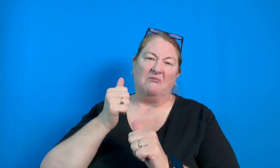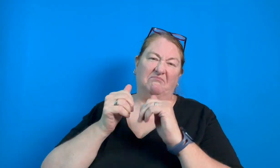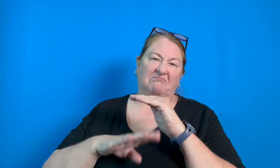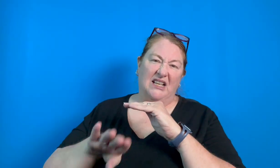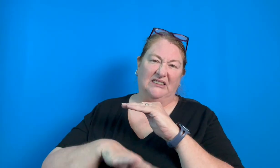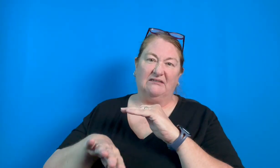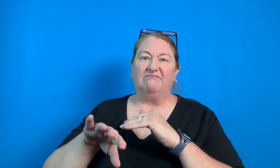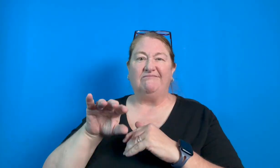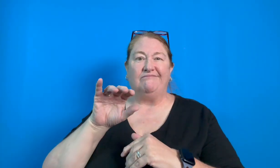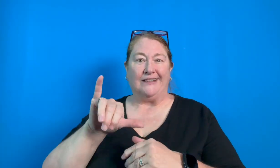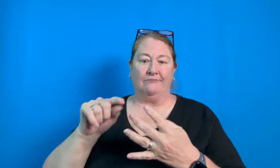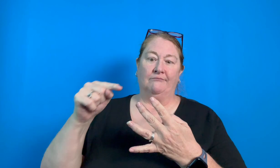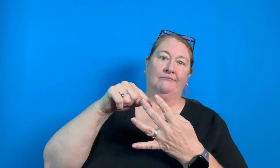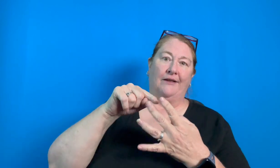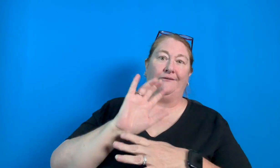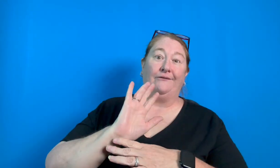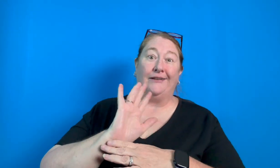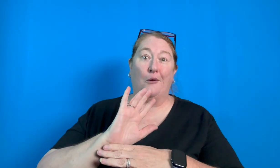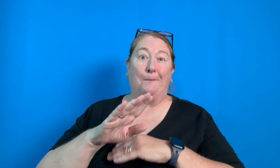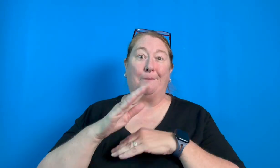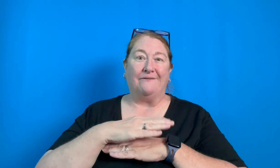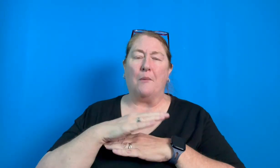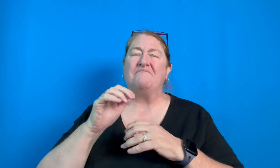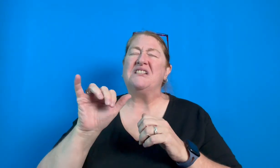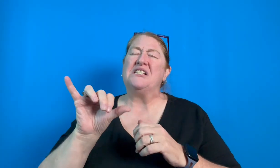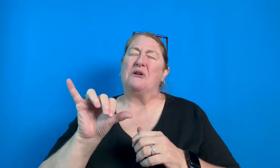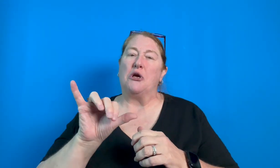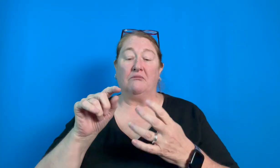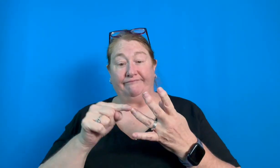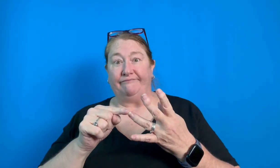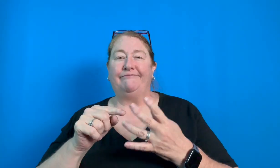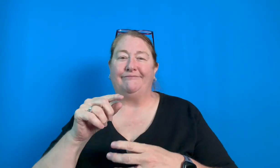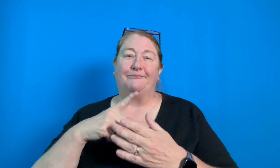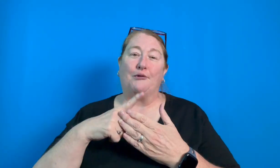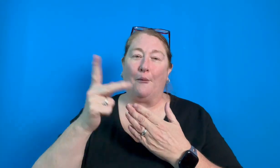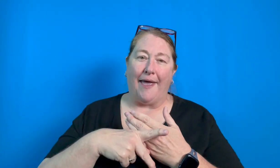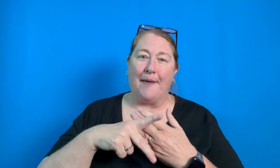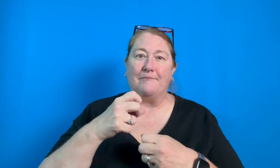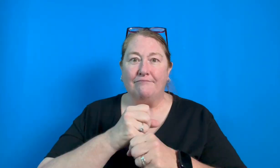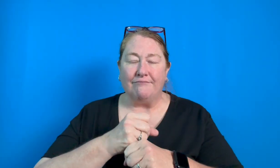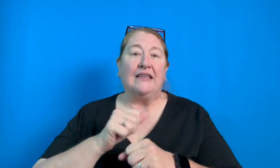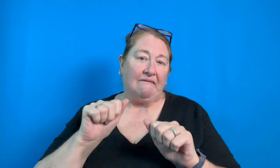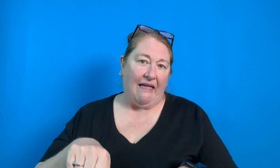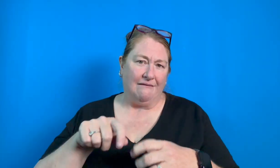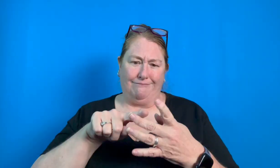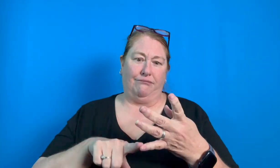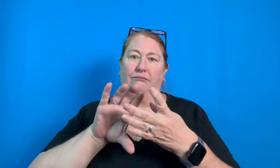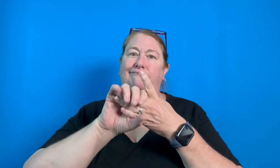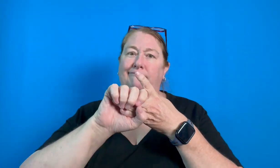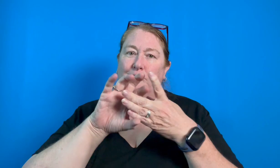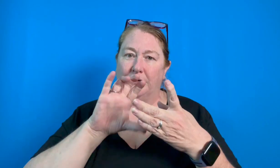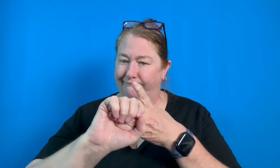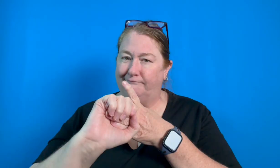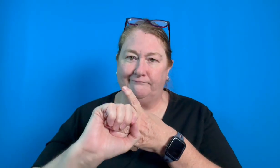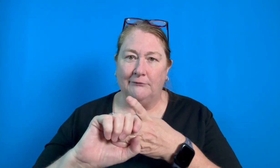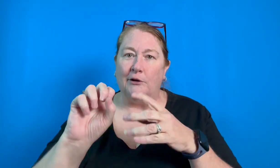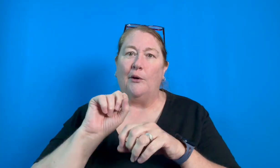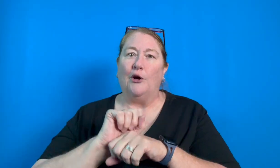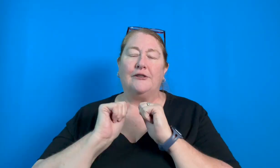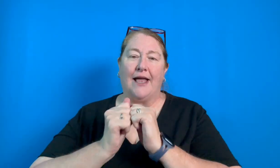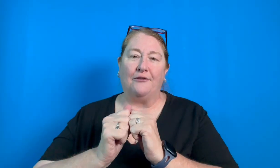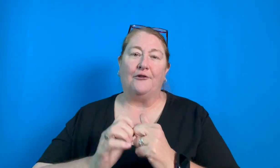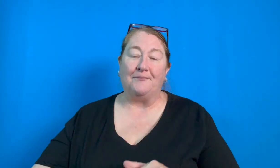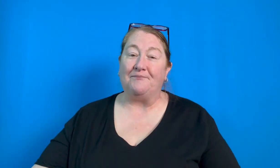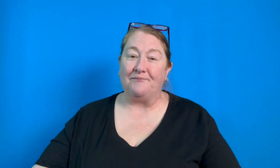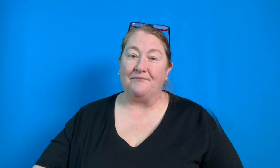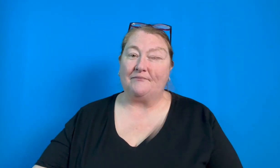The most basic platforms like video platforms, program platforms, music, etc. are similar that they work together.